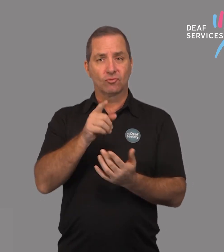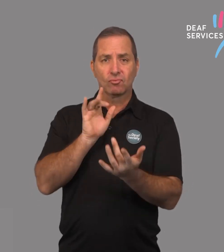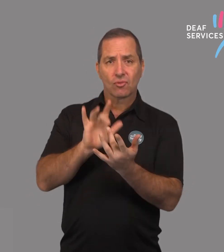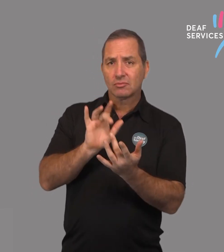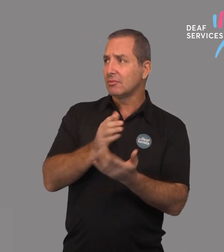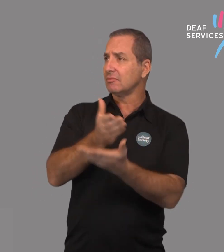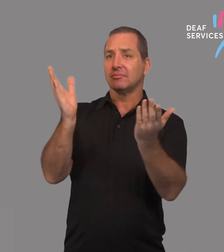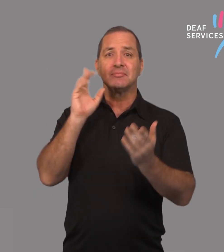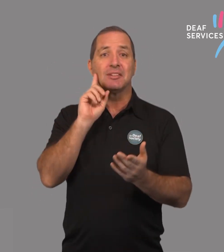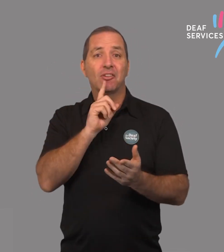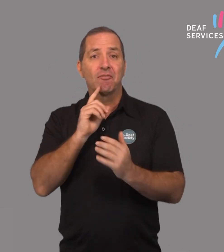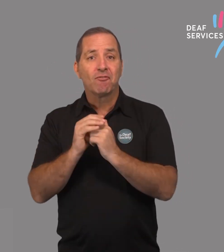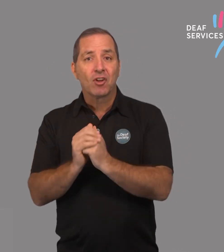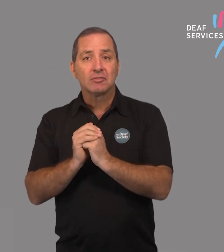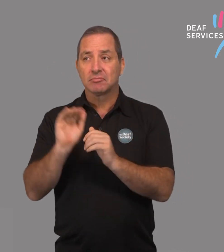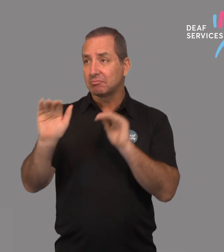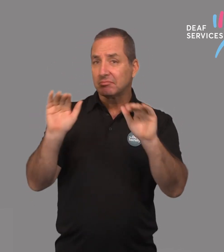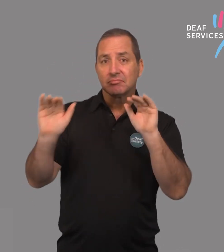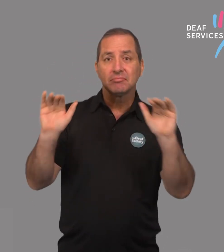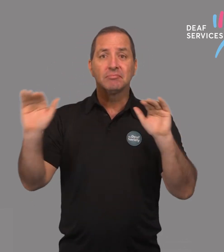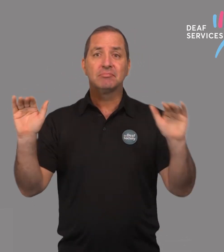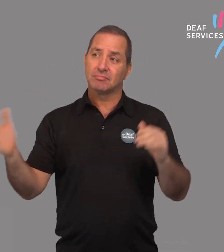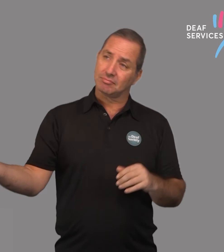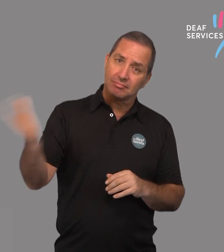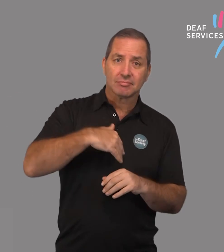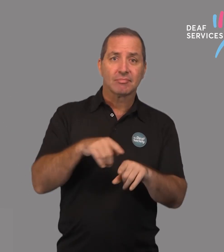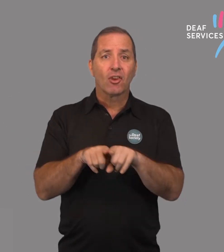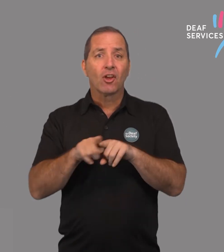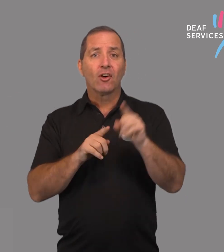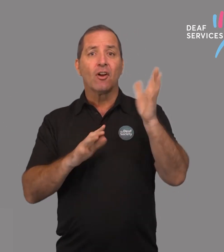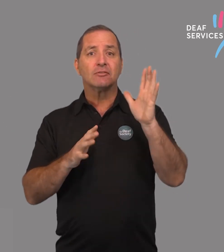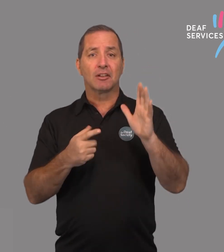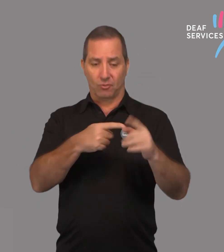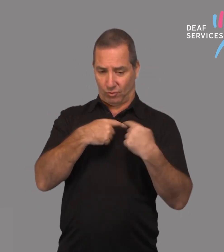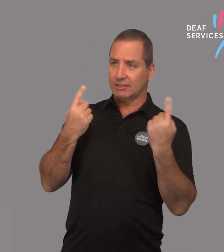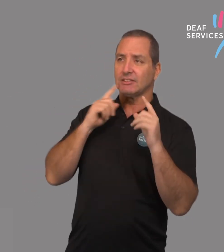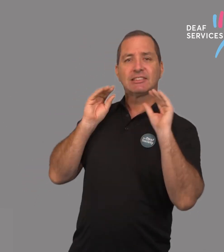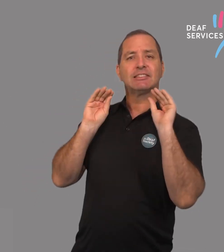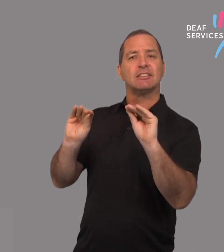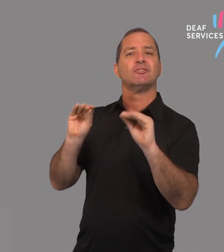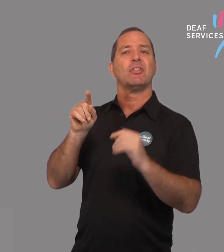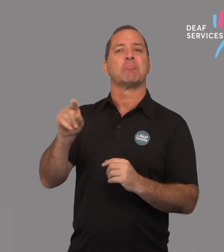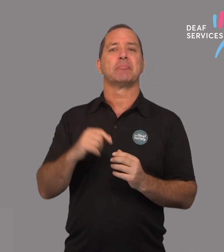Tell your hearing friends if they need to learn Auslan, that we can teach them!